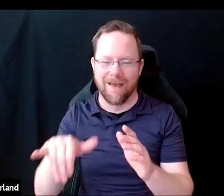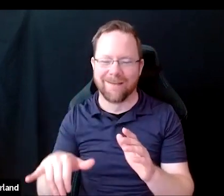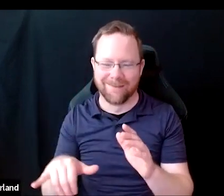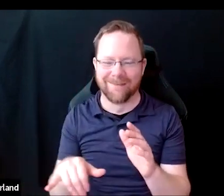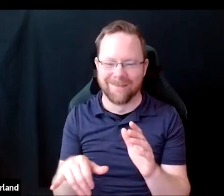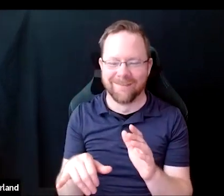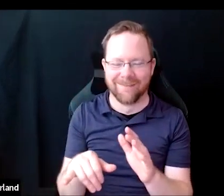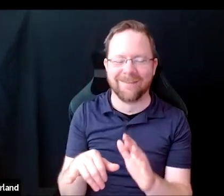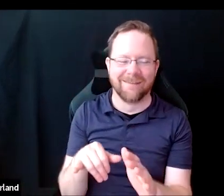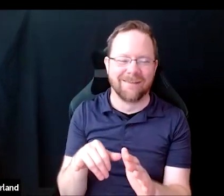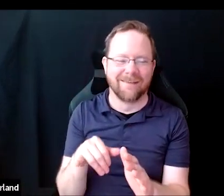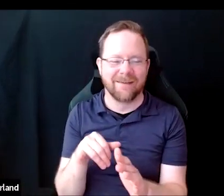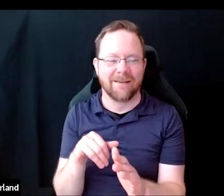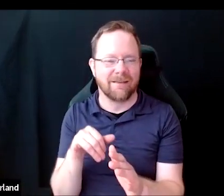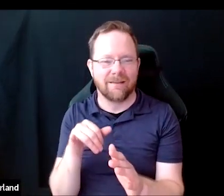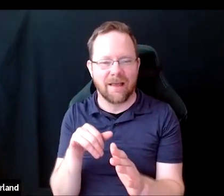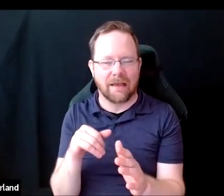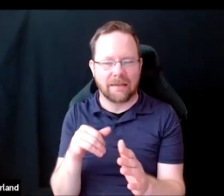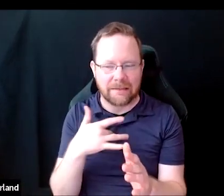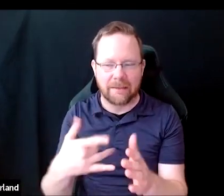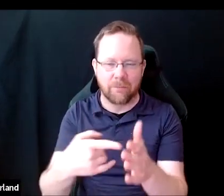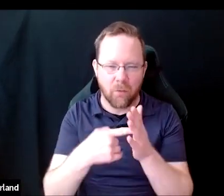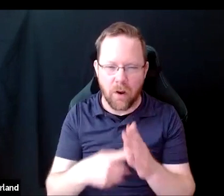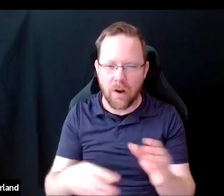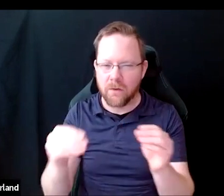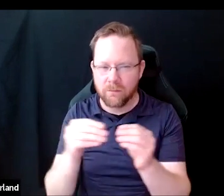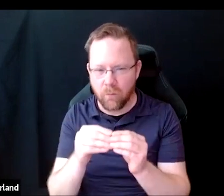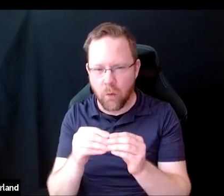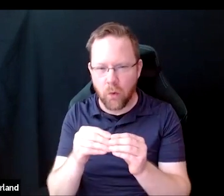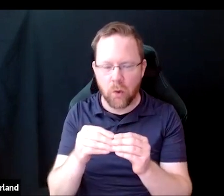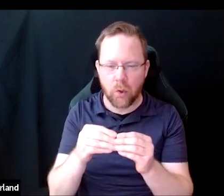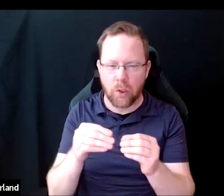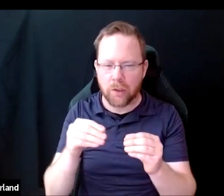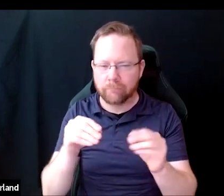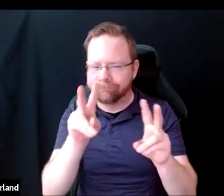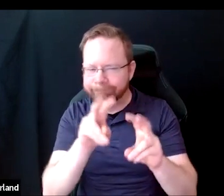a little bit more subjectivity, so it's important that interviewers